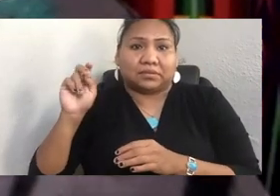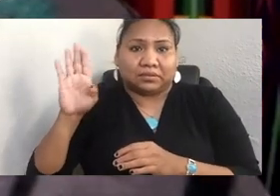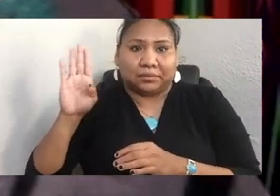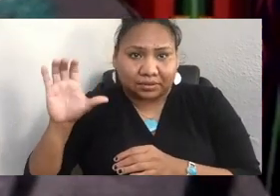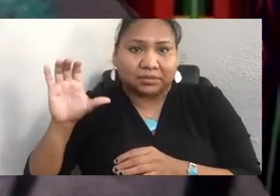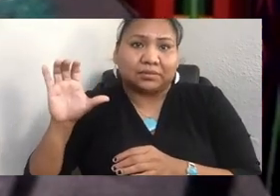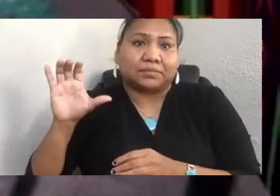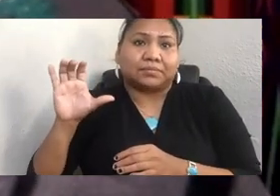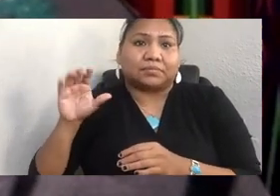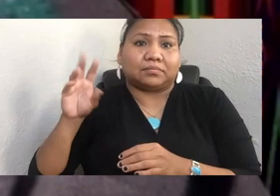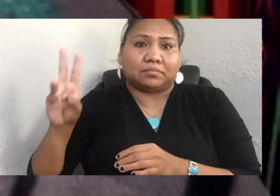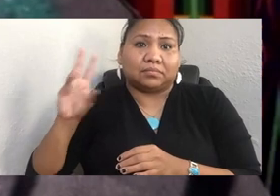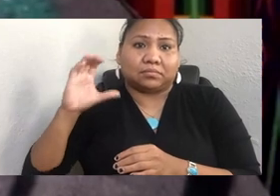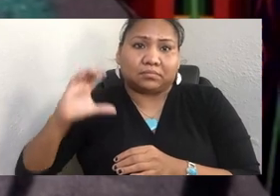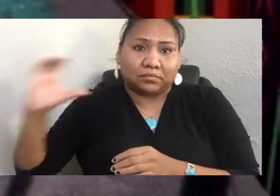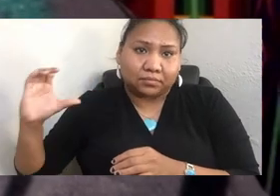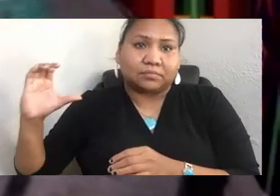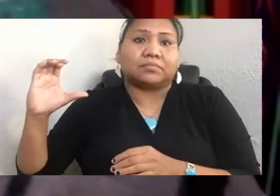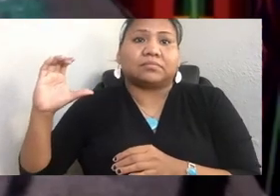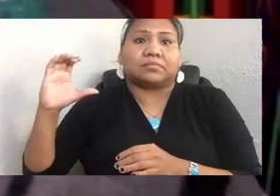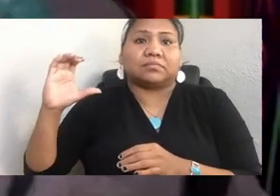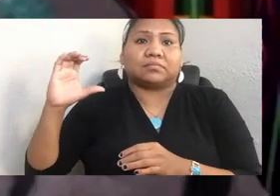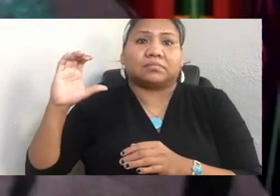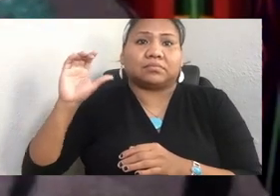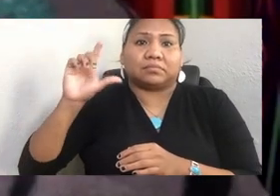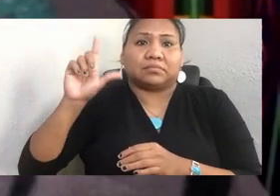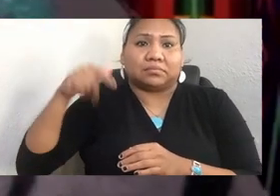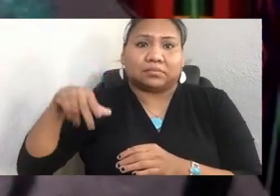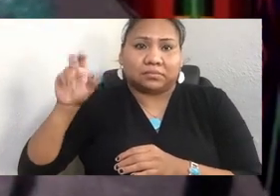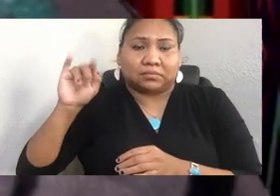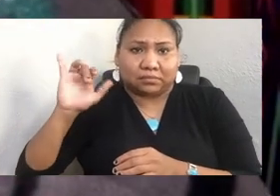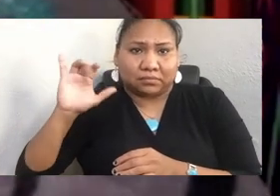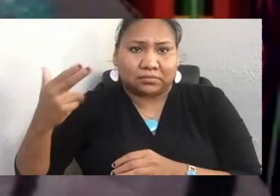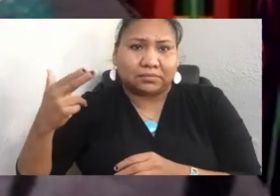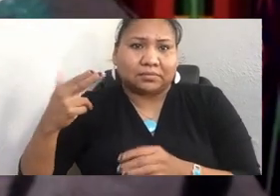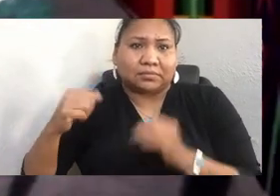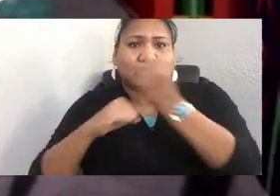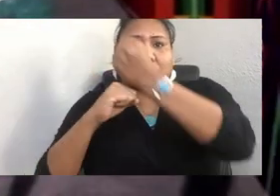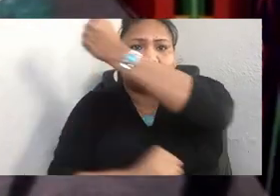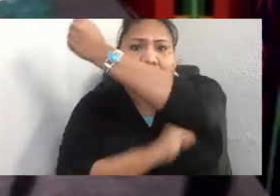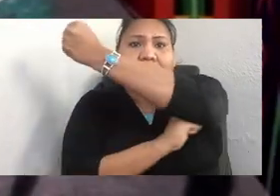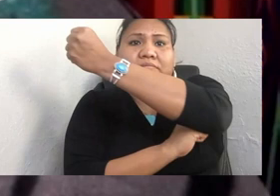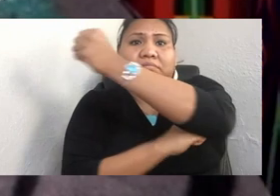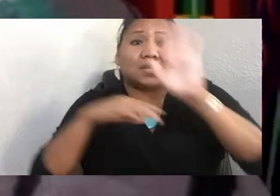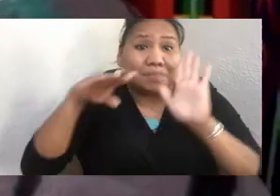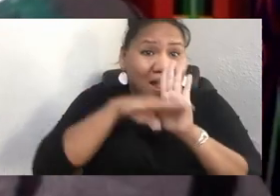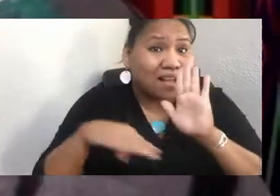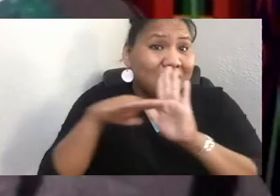the Lhaq'temish Foundation, the City of Bellingham, Bellingham Public Schools, the Swinomish Indian Tribal